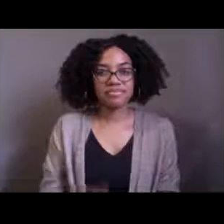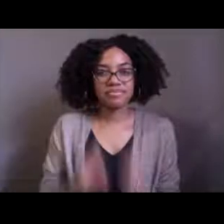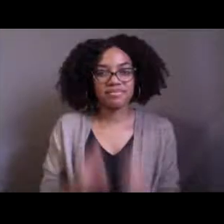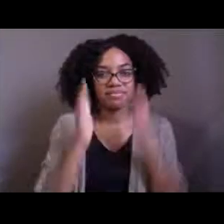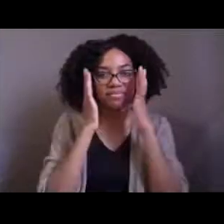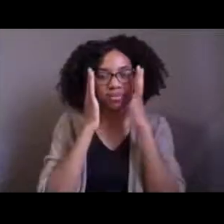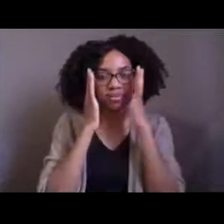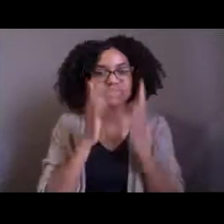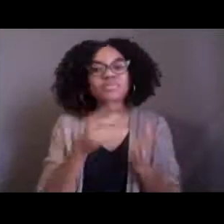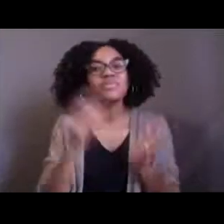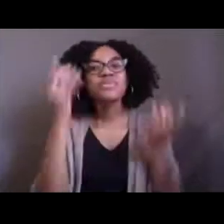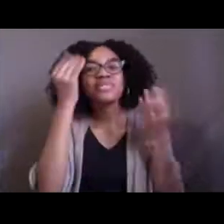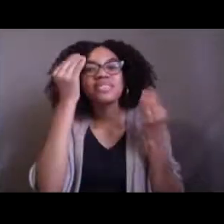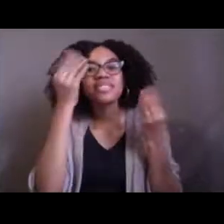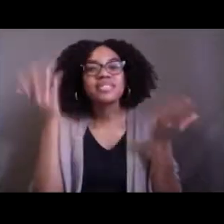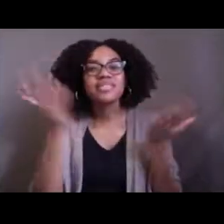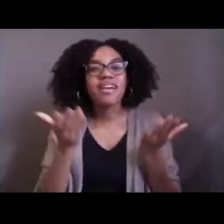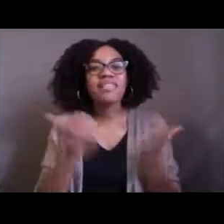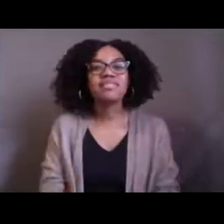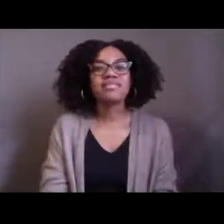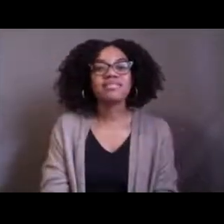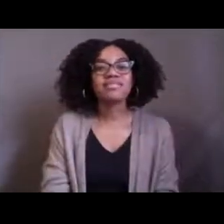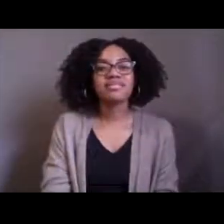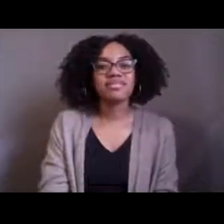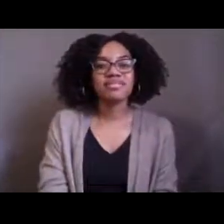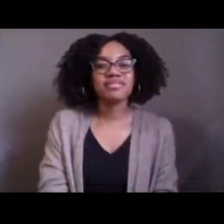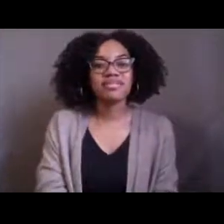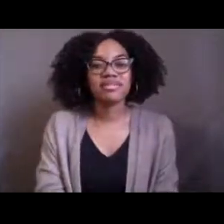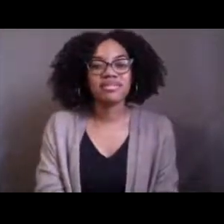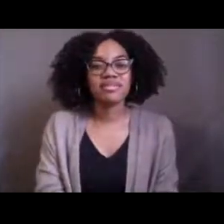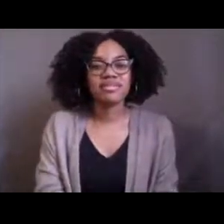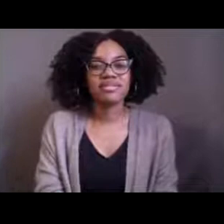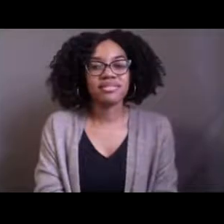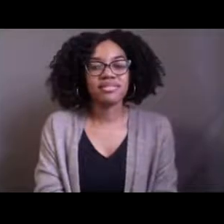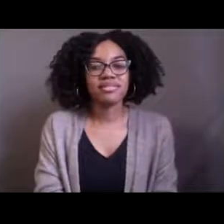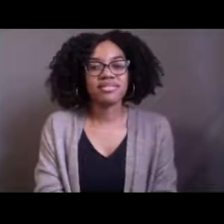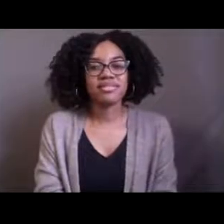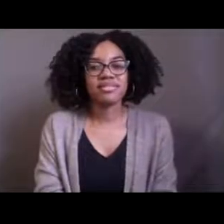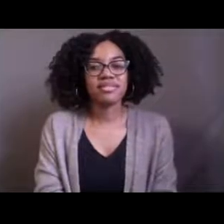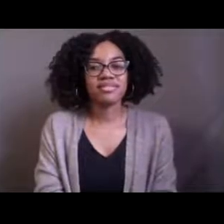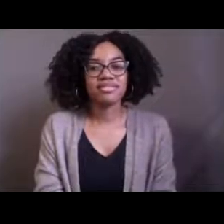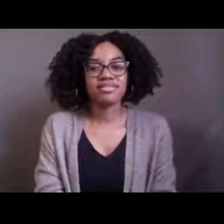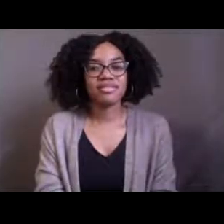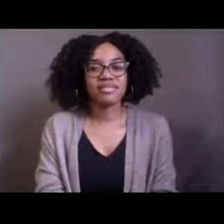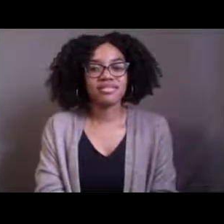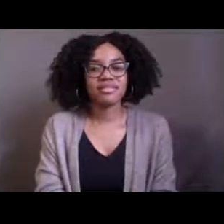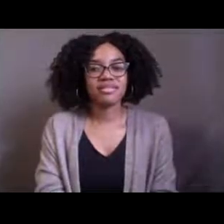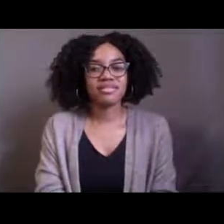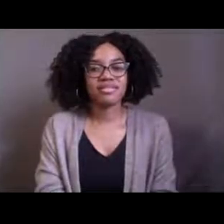I'd love to hear what folks think. [Grace] Okay, this is Grace from the chat box. I think you might recognize this creature